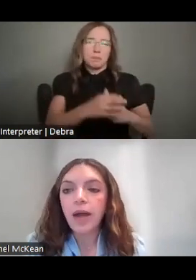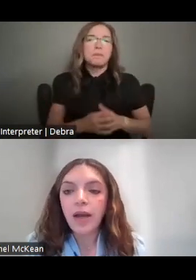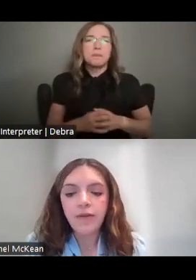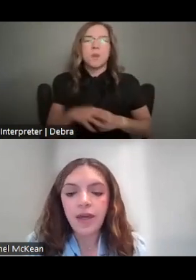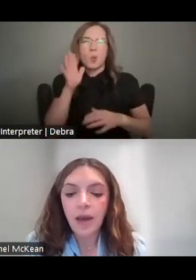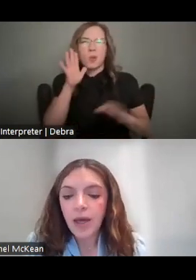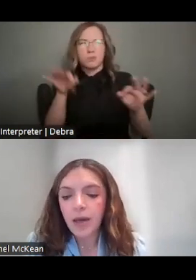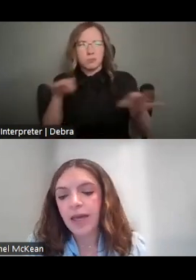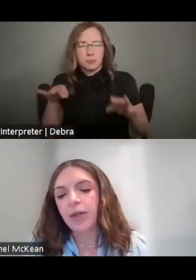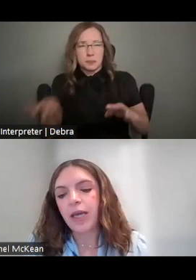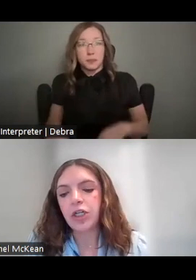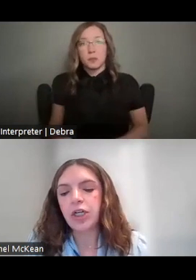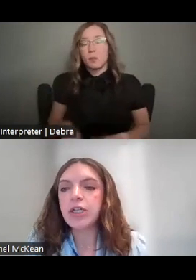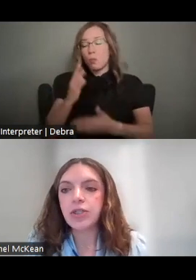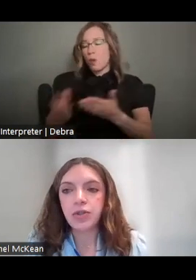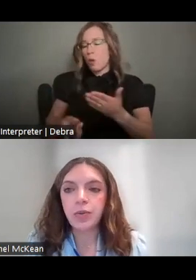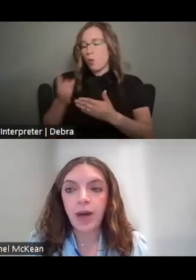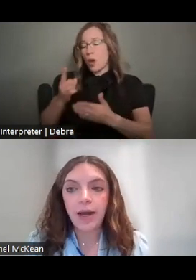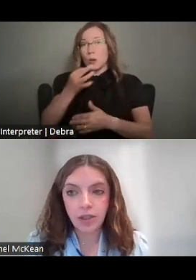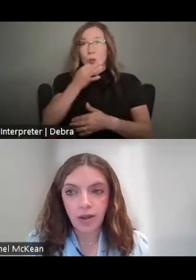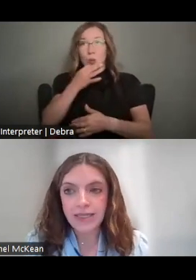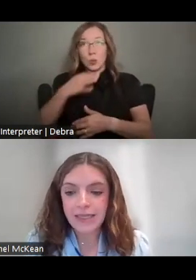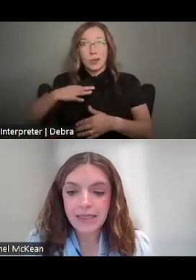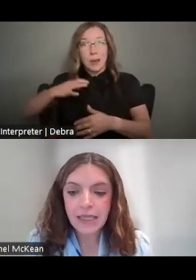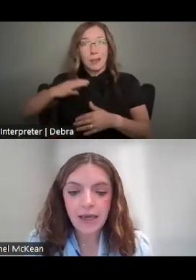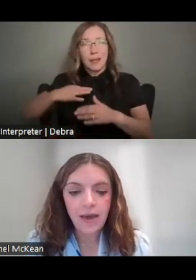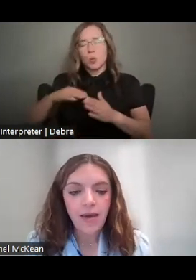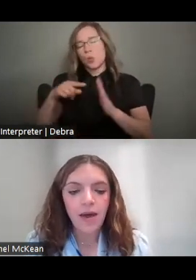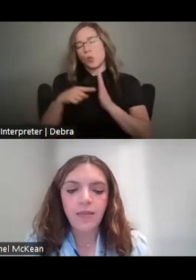PART ONE OF THE UPCOMING APPLICATION IS DUE BY JULY 6TH.